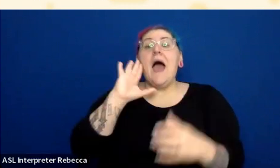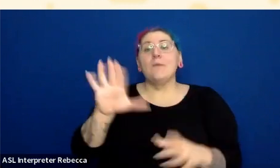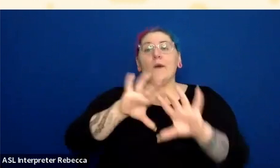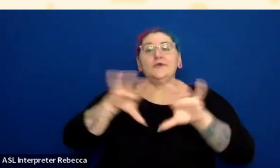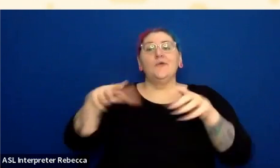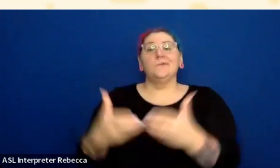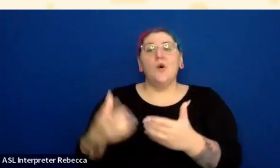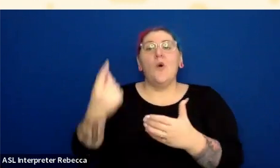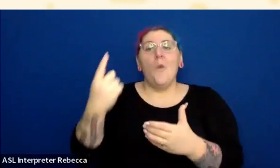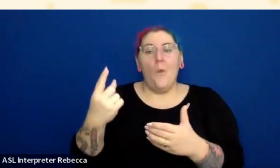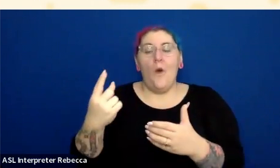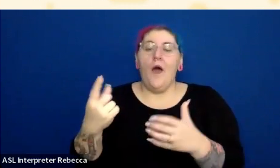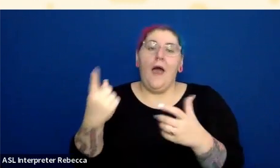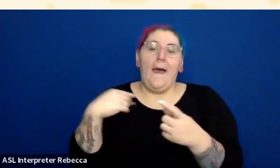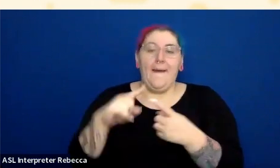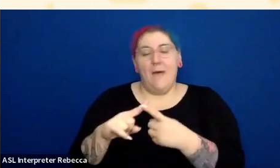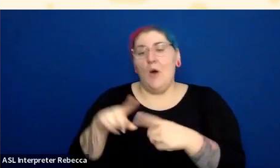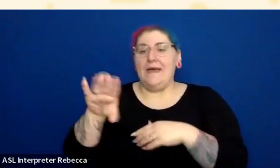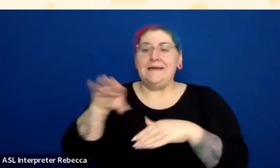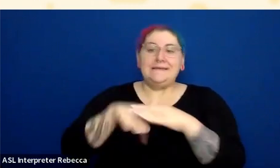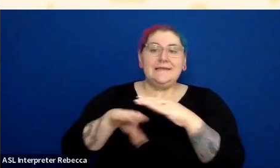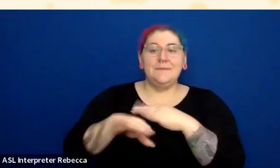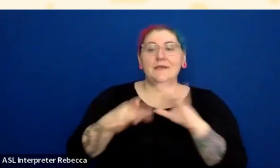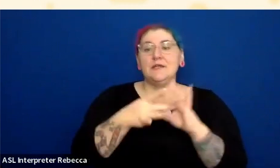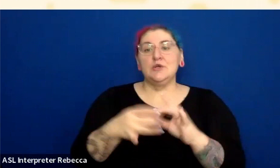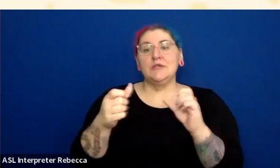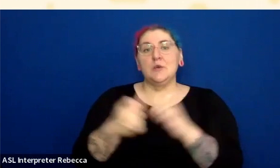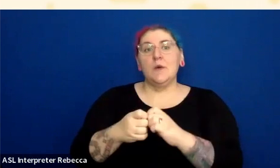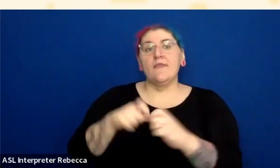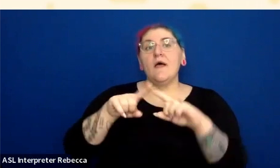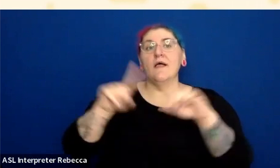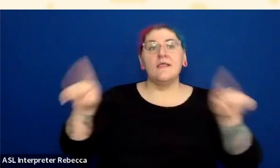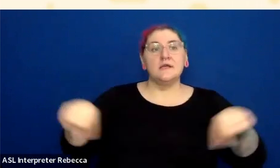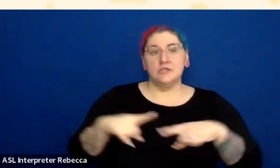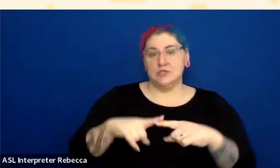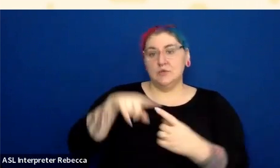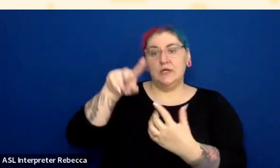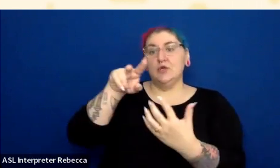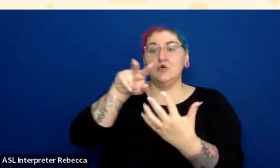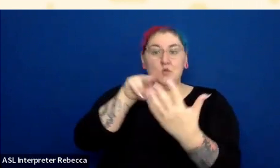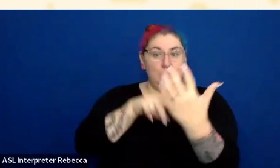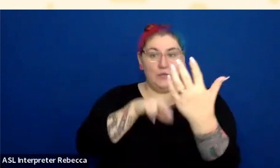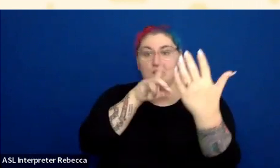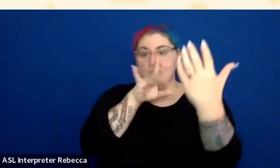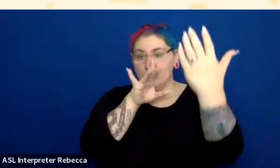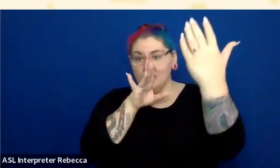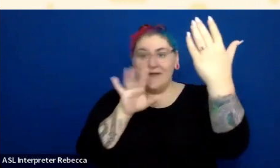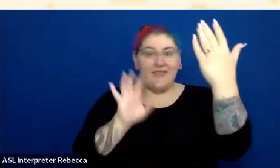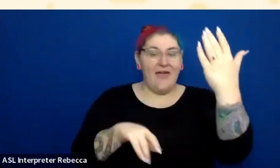And this is not about a blind users or screen-reader users; this is about sighted users.